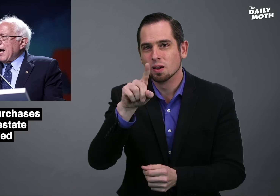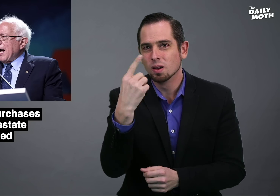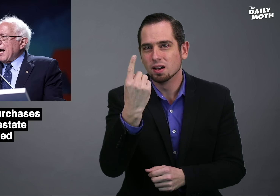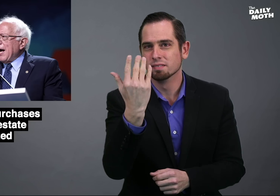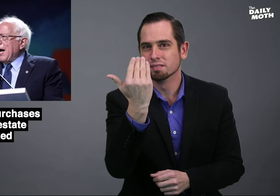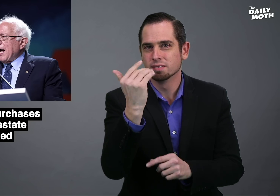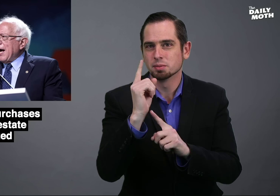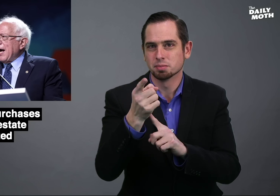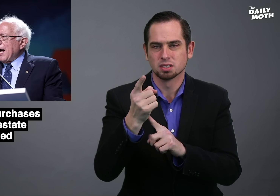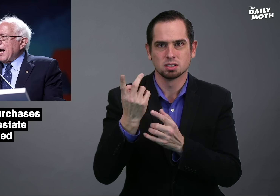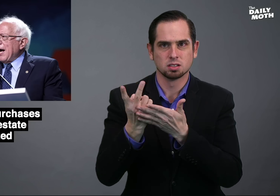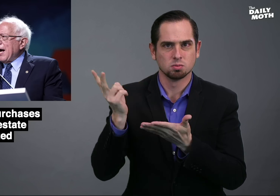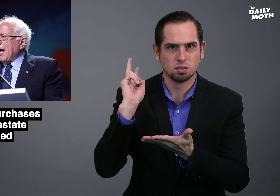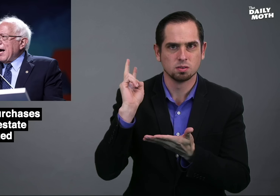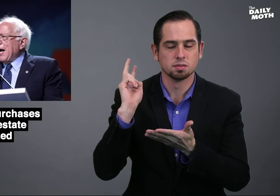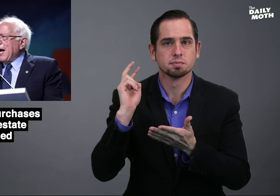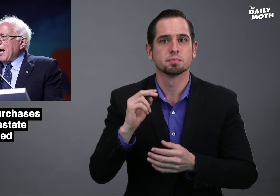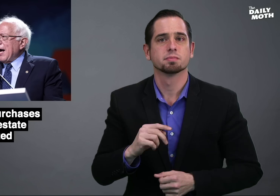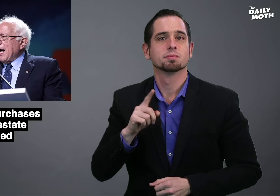15 minutes two weeks ago.